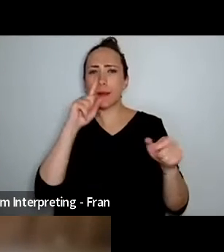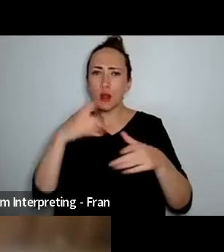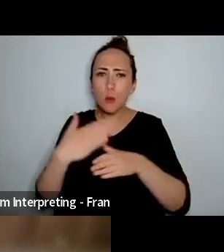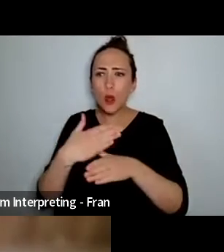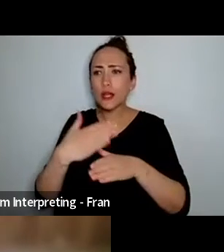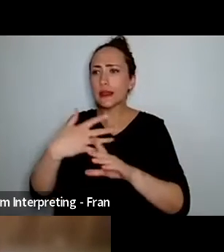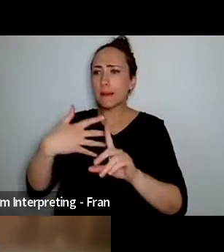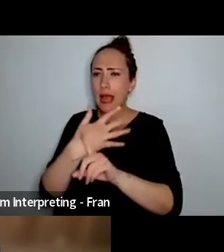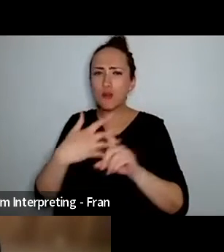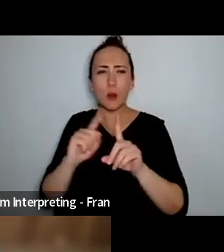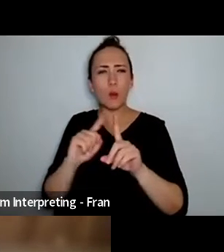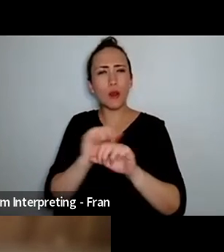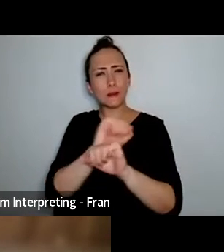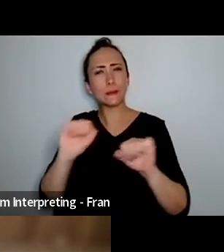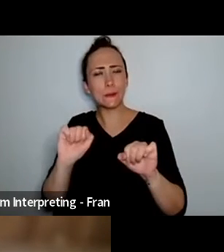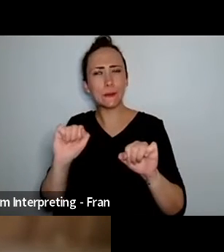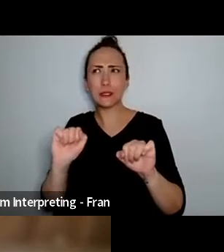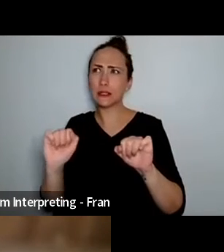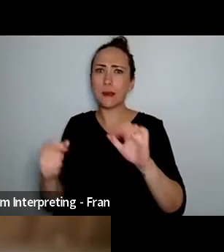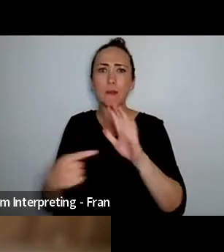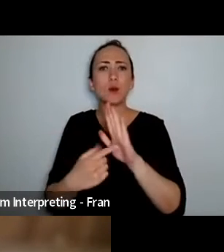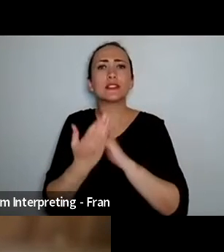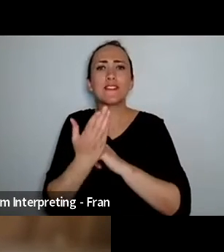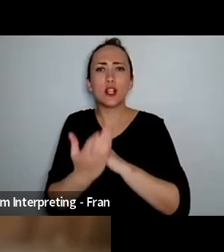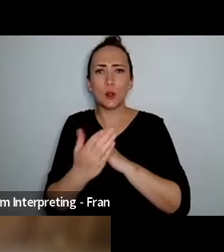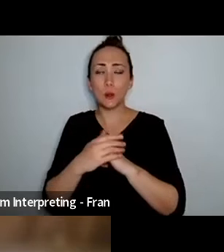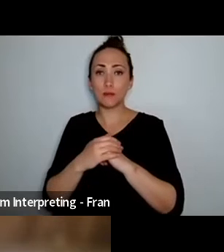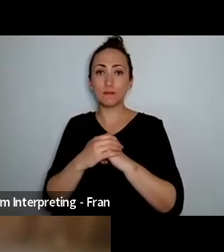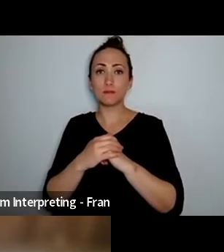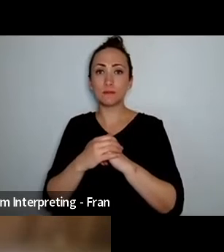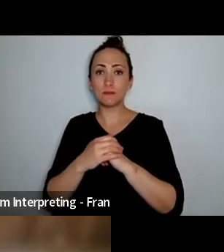um they mean, they mean everything to me I mean without the team you know that I'm